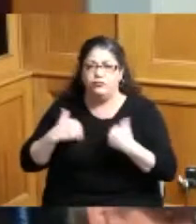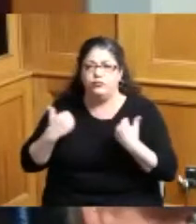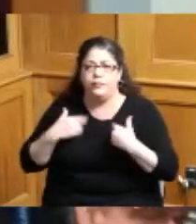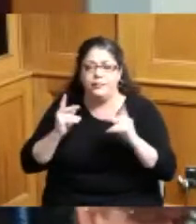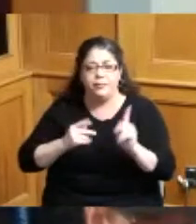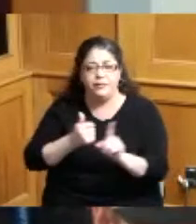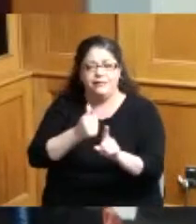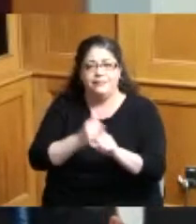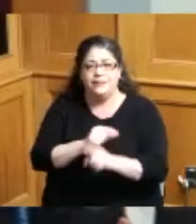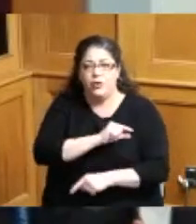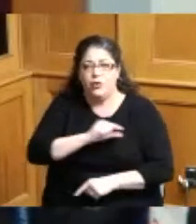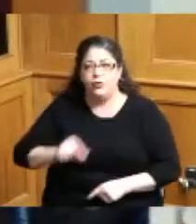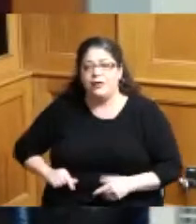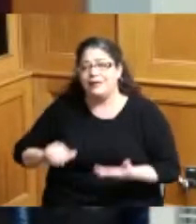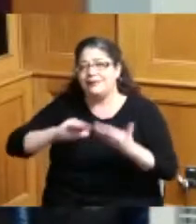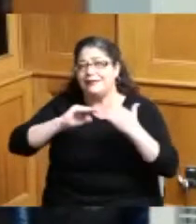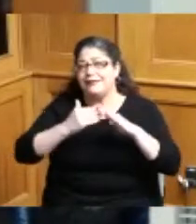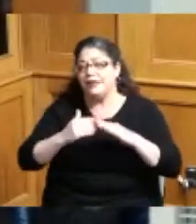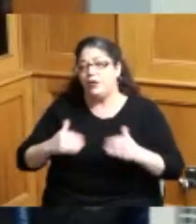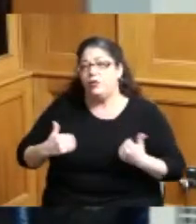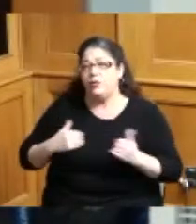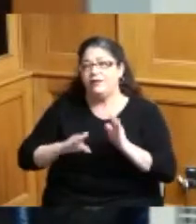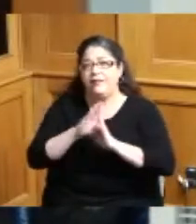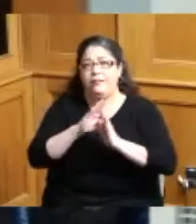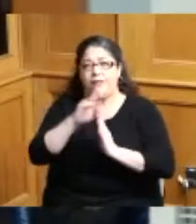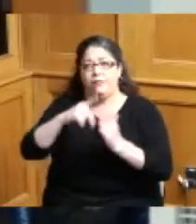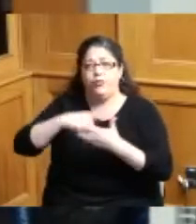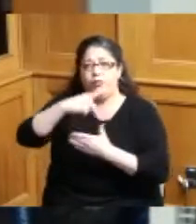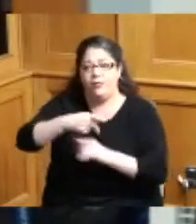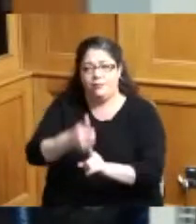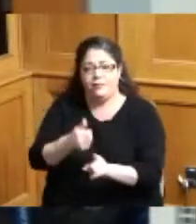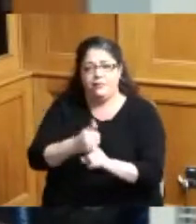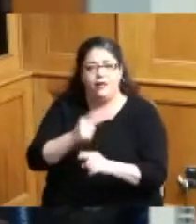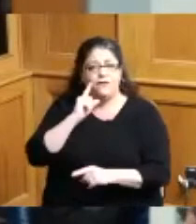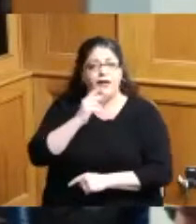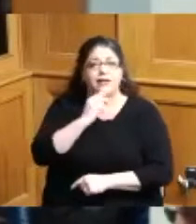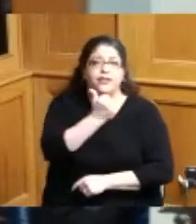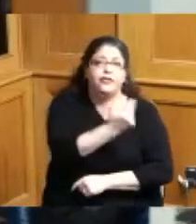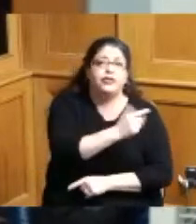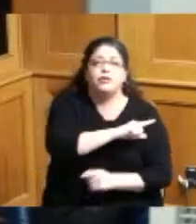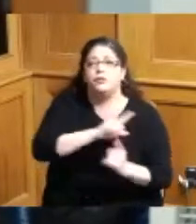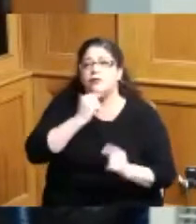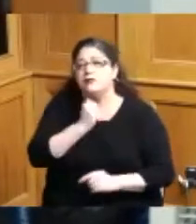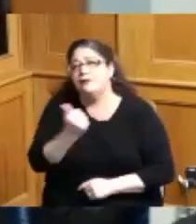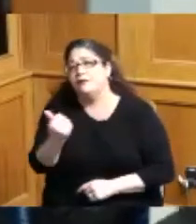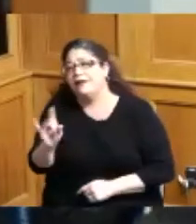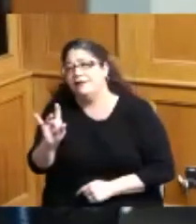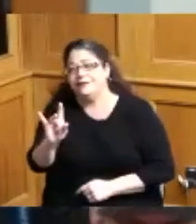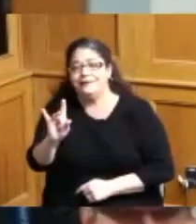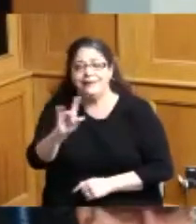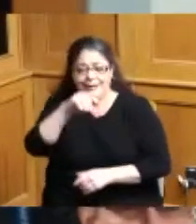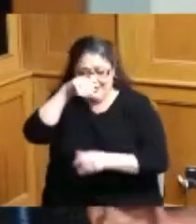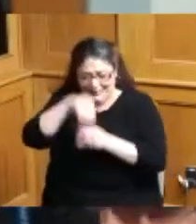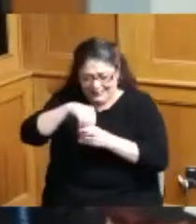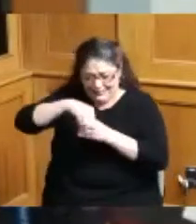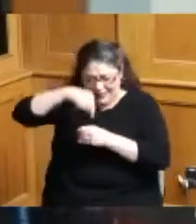the queen city youth development program a program for 13 to 18 year old inner city student athletes